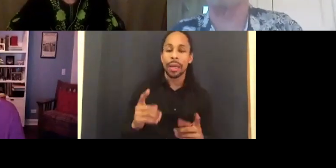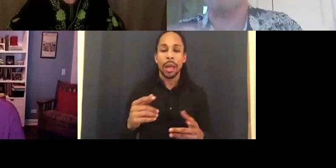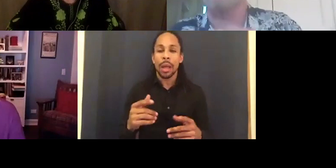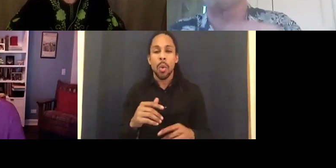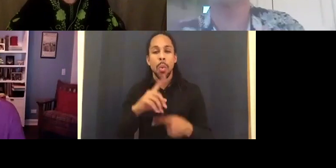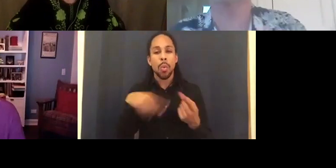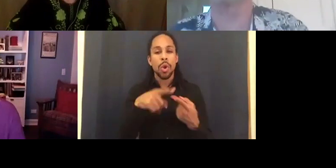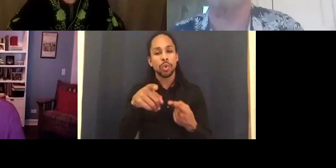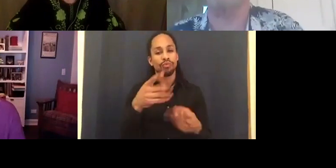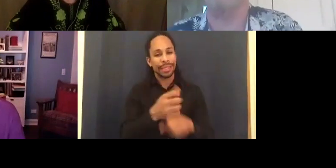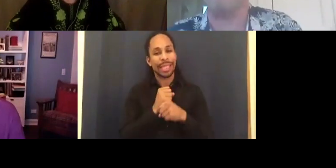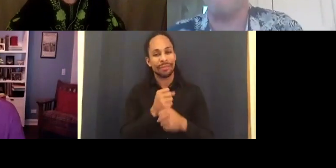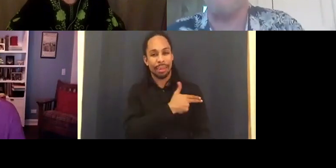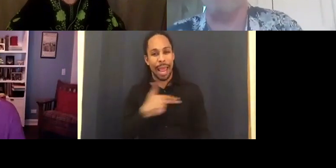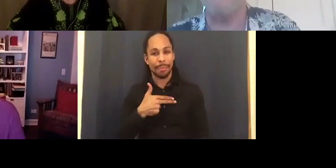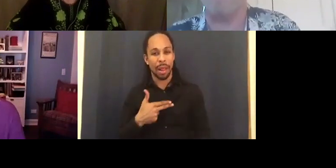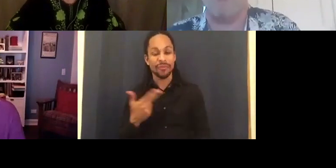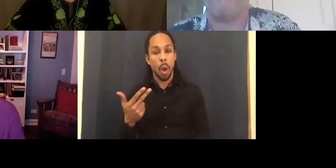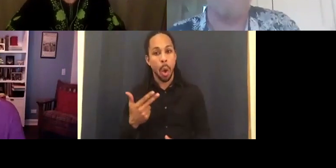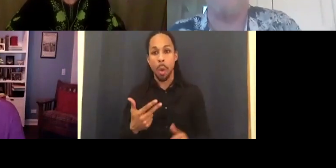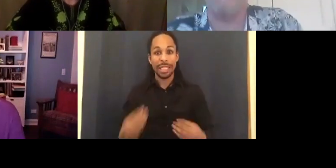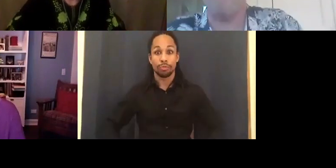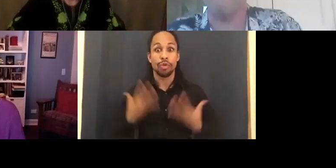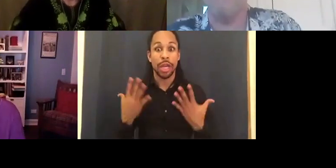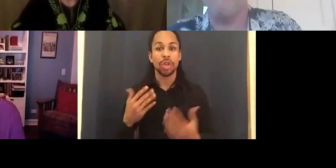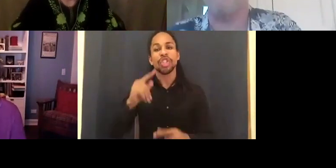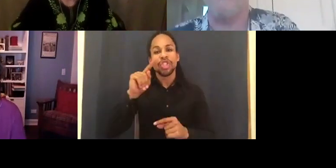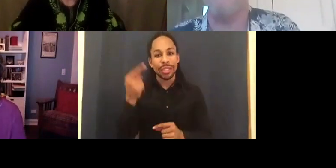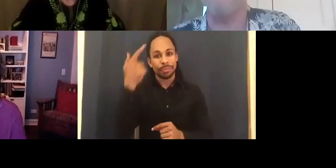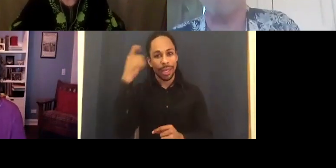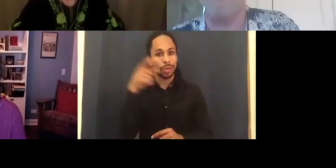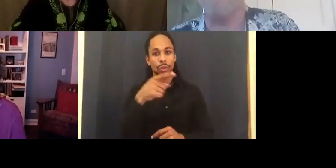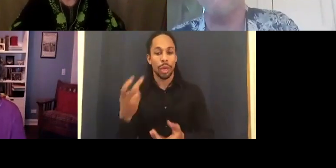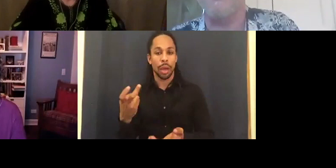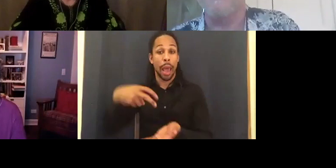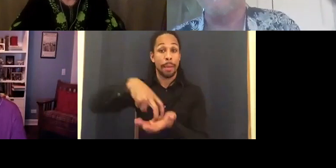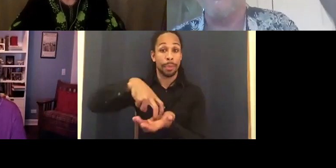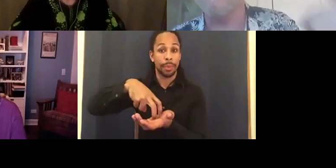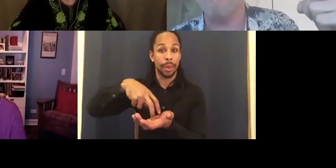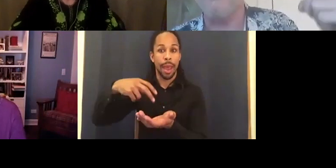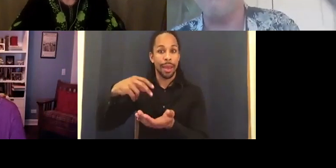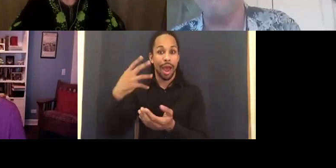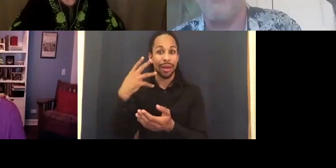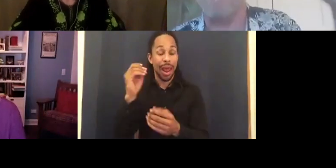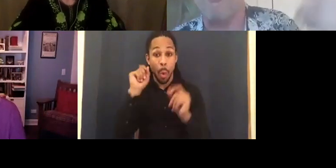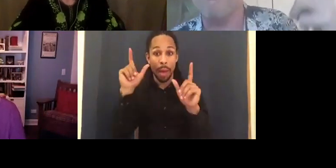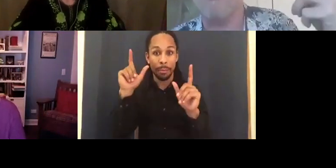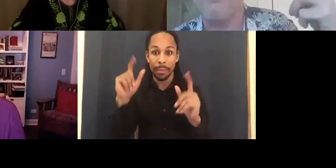violin music when you get out of bed in the morning. Nothing to it. Inspiration without perspiration